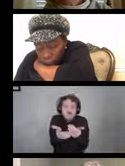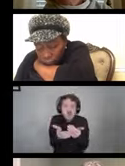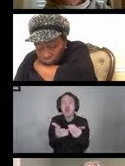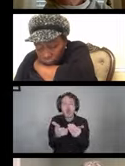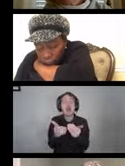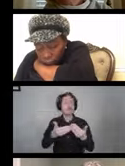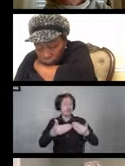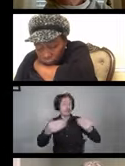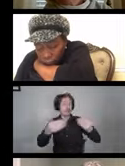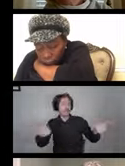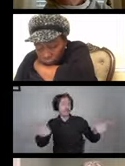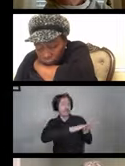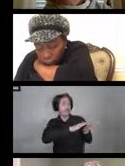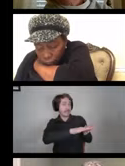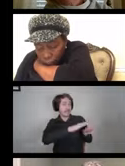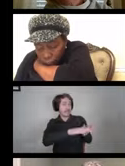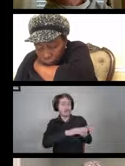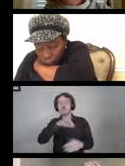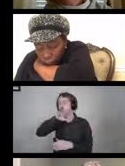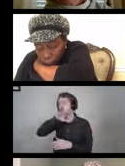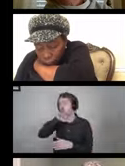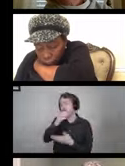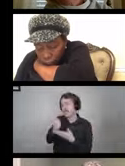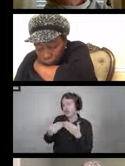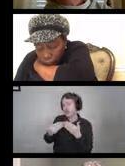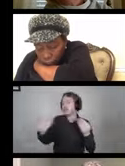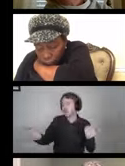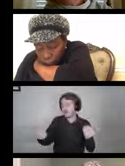And then the cost is important to think